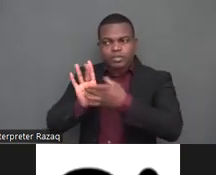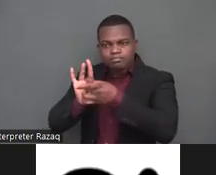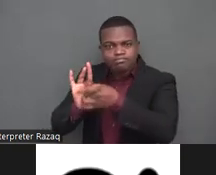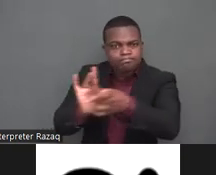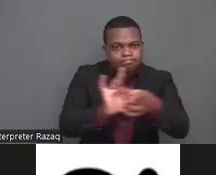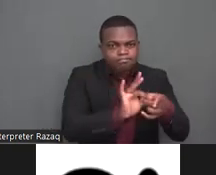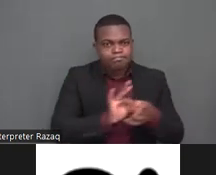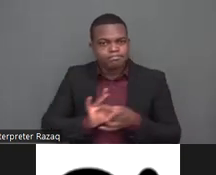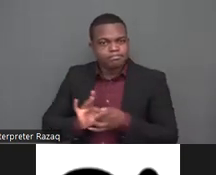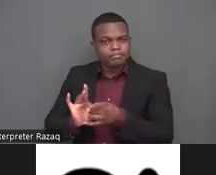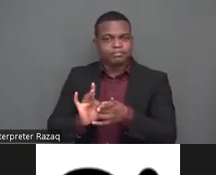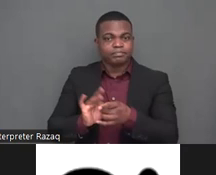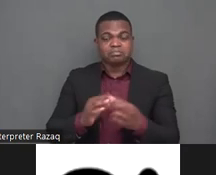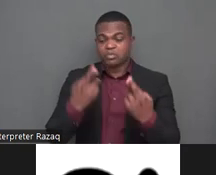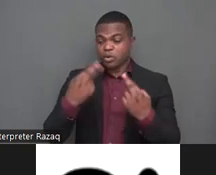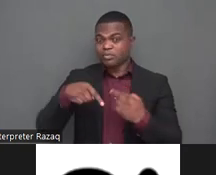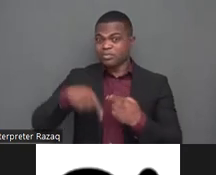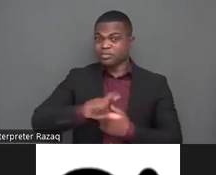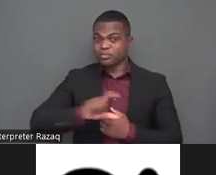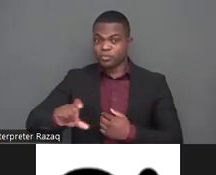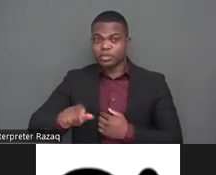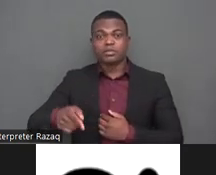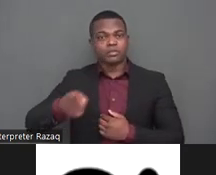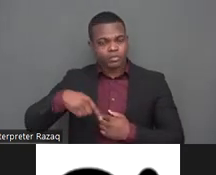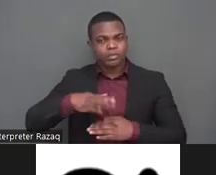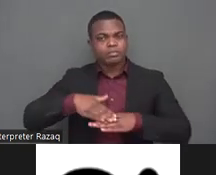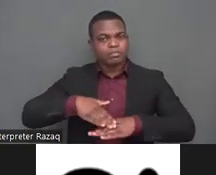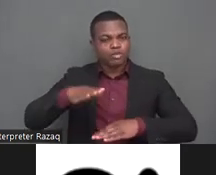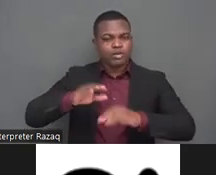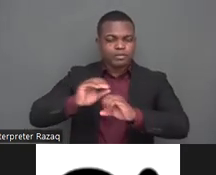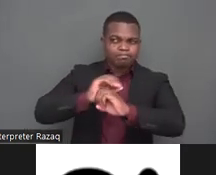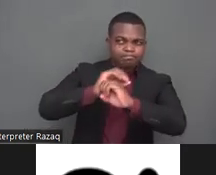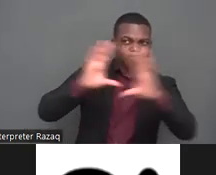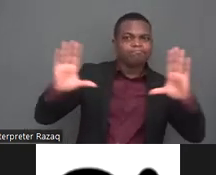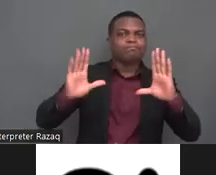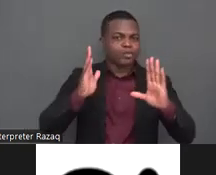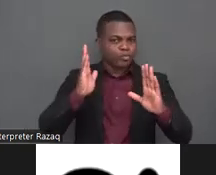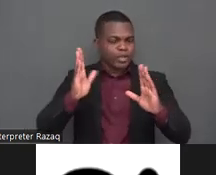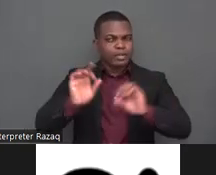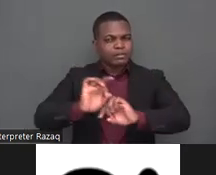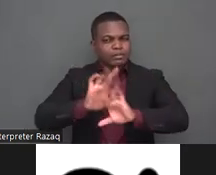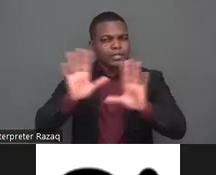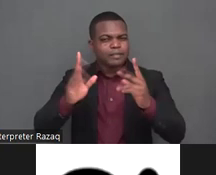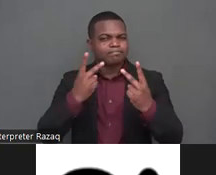promise of the international community to leave no one behind i wish you fruitful discussions